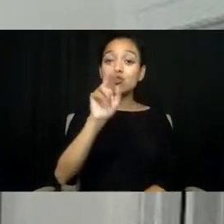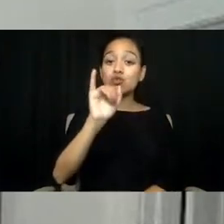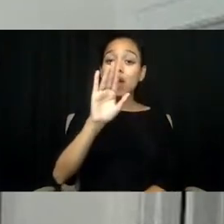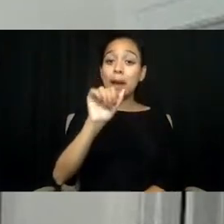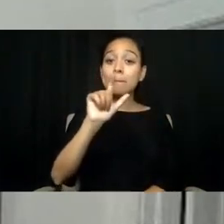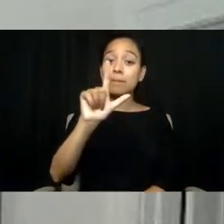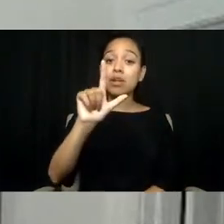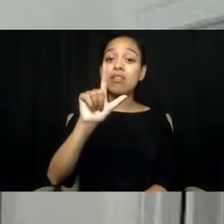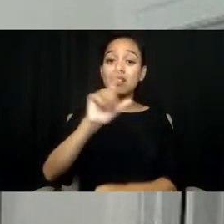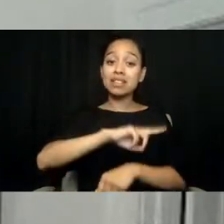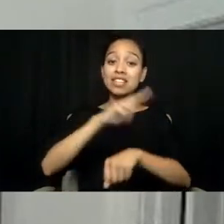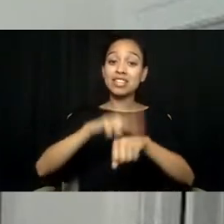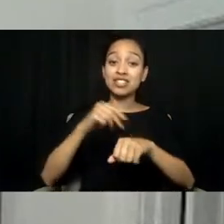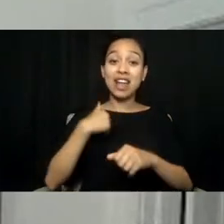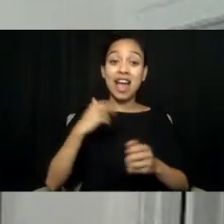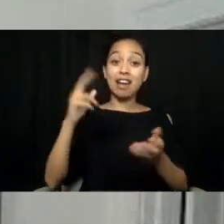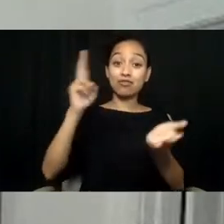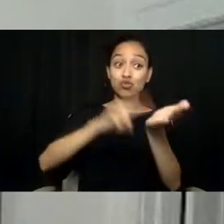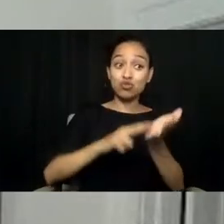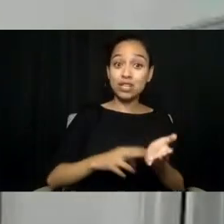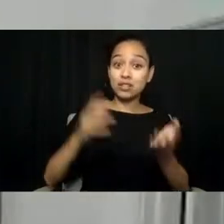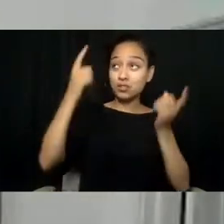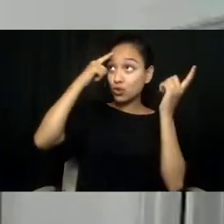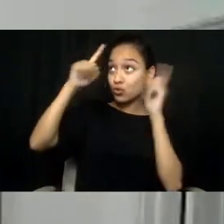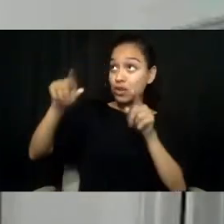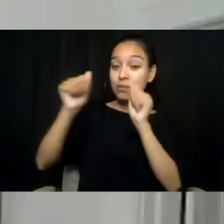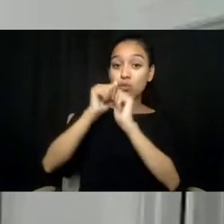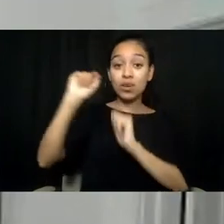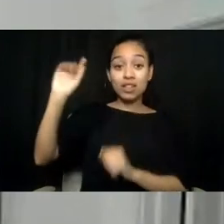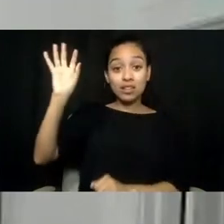and for some of the tribes such as mine, the Chickasaw Nation,